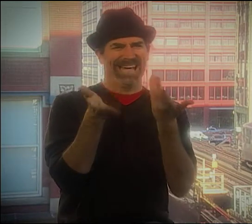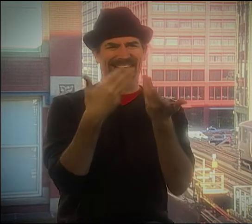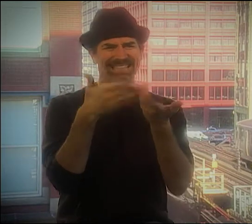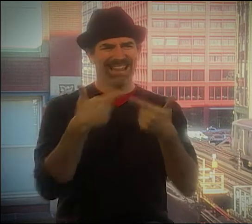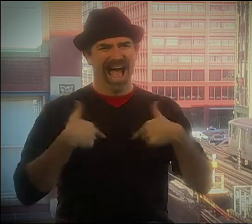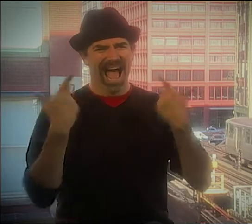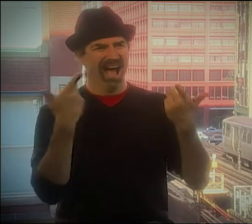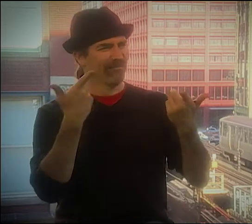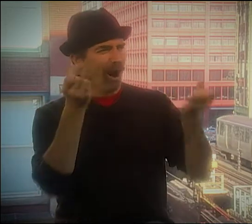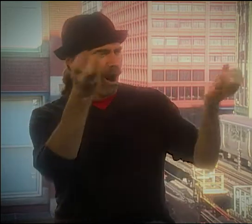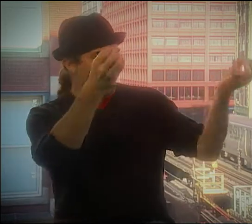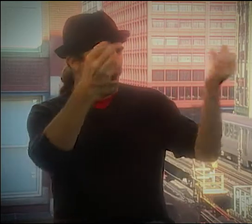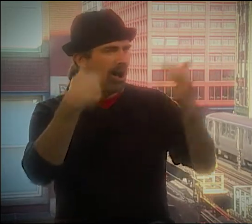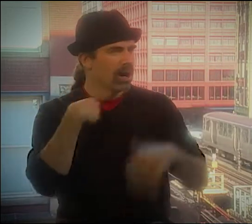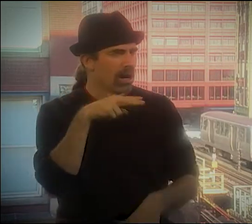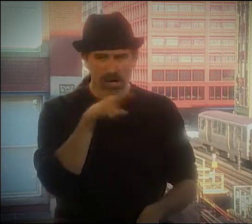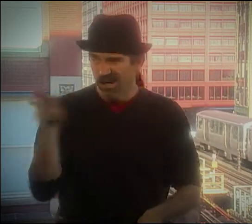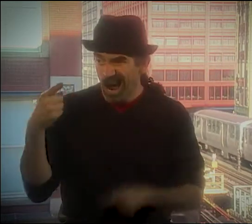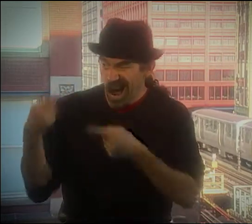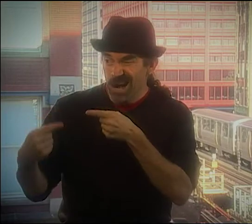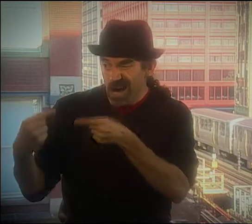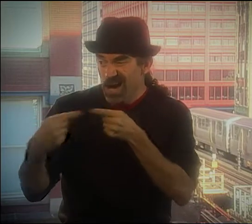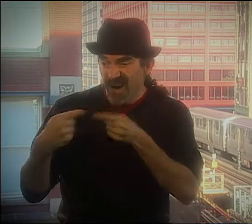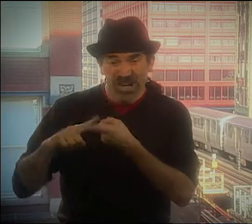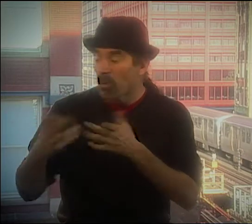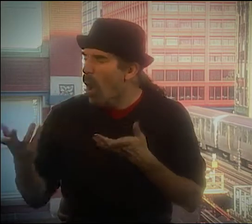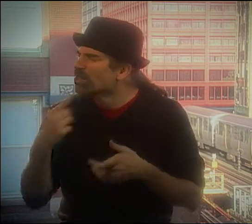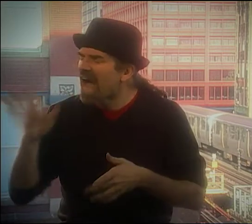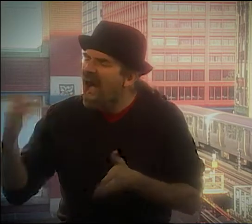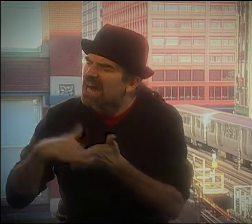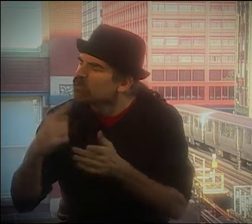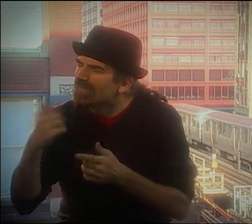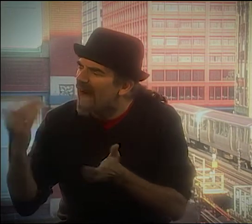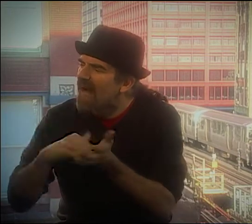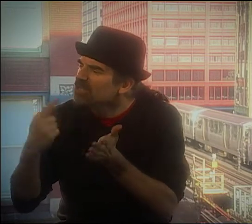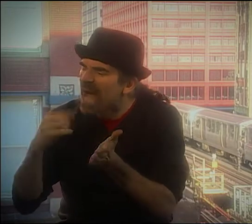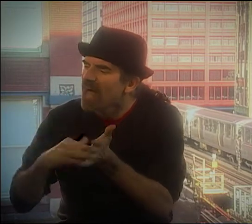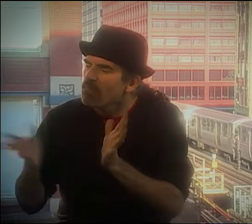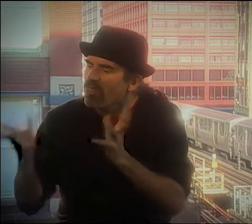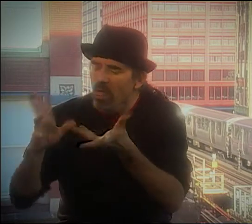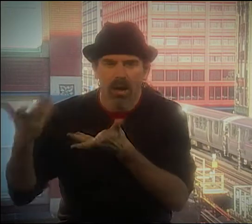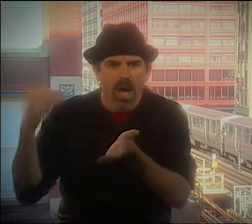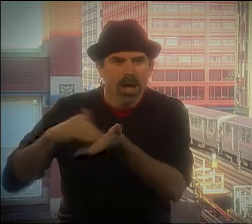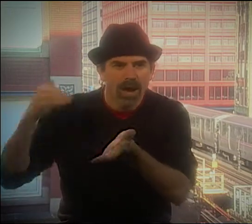THEY SEEM TO HAVE SUCH AN EASY TIME OF IT. YOU KNOW, I HAD TO ALWAYS STRUGGLE WITH MY FRIENDS